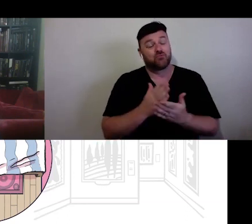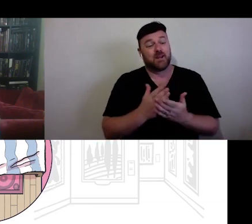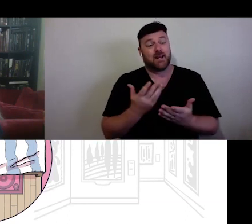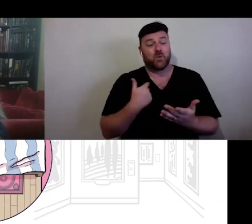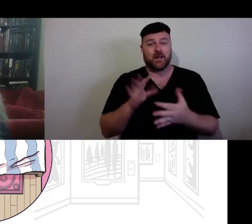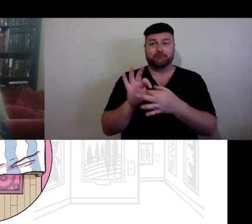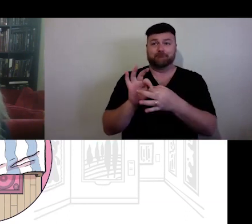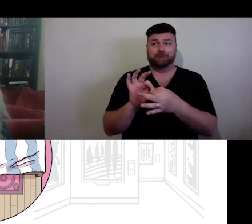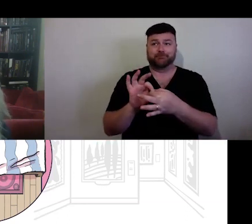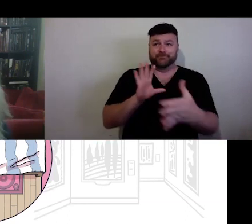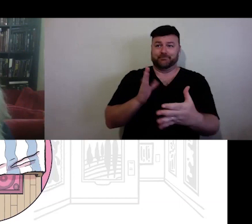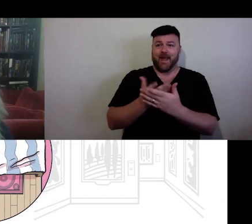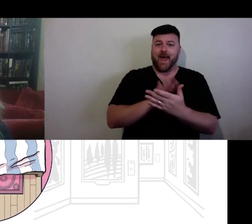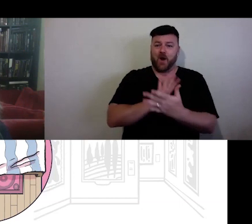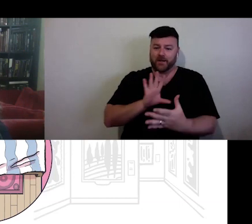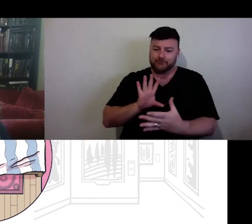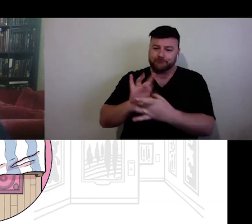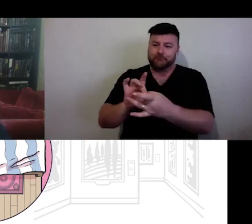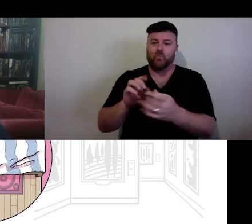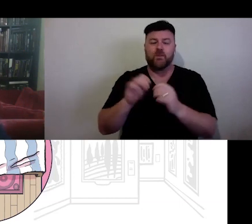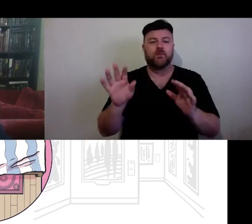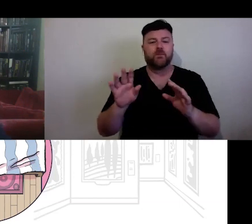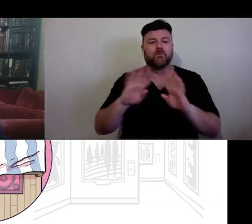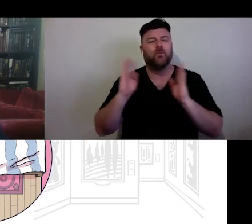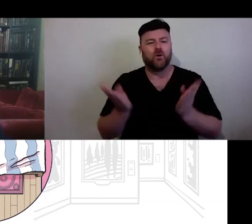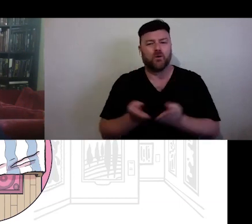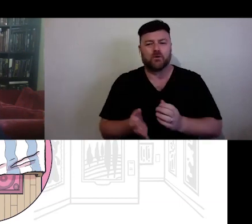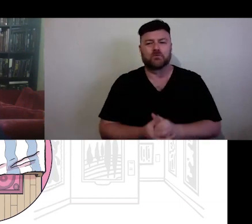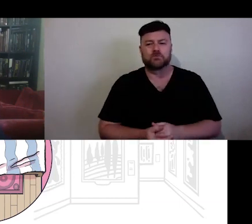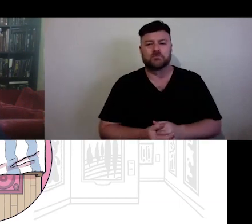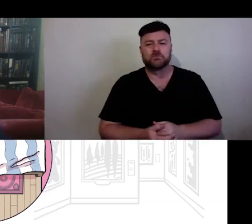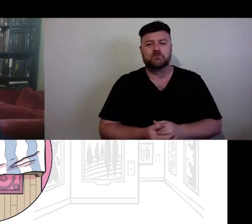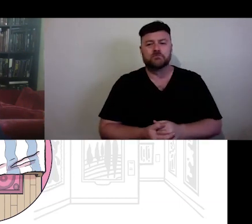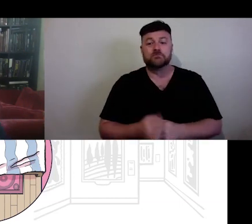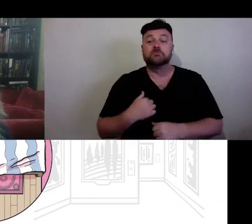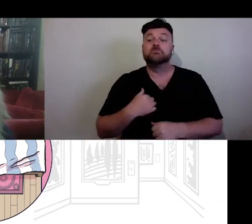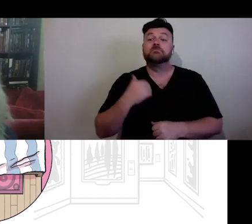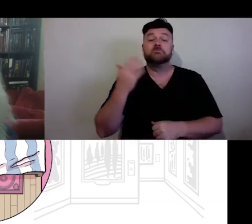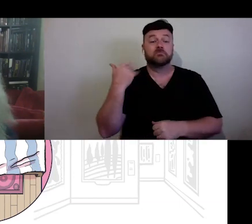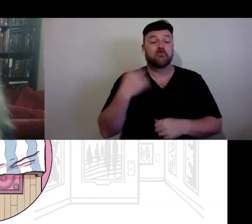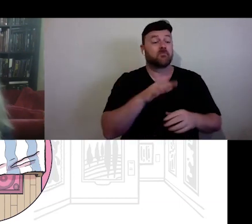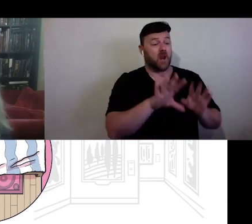As the cocurator of the Chicago Architecture Biennial,